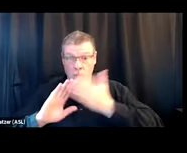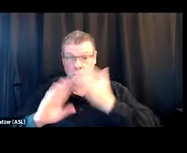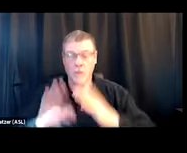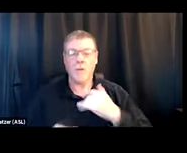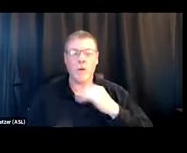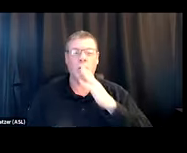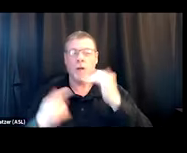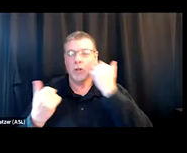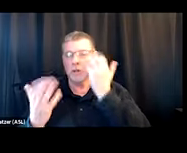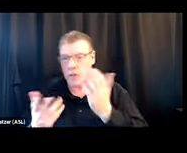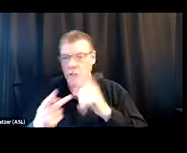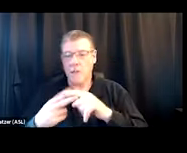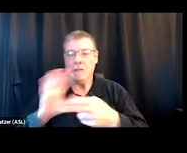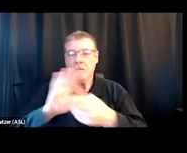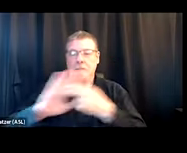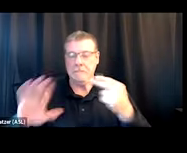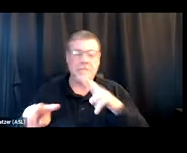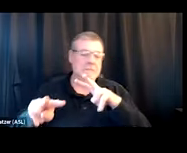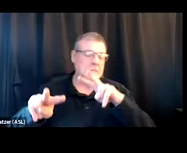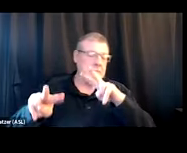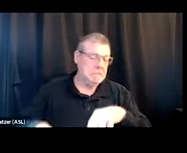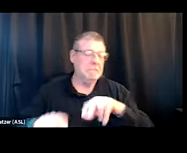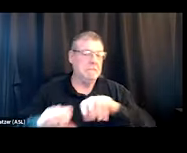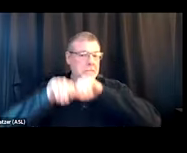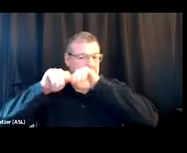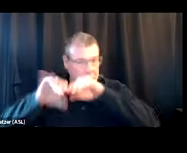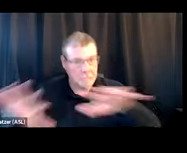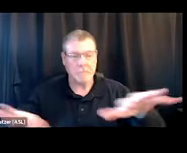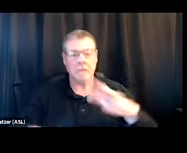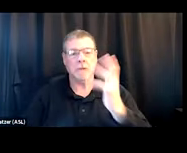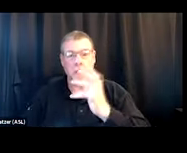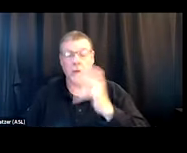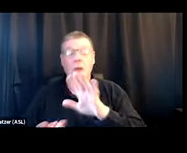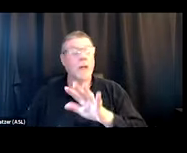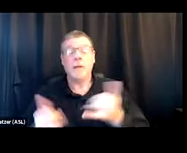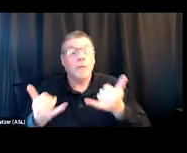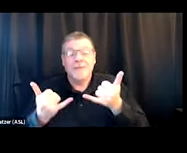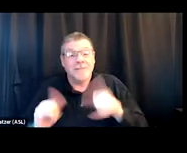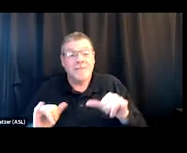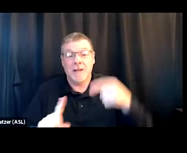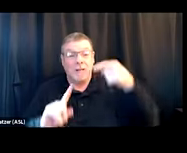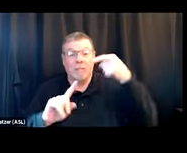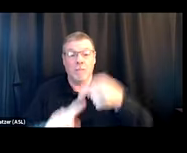we talked about that stigma and how pervasive it is. When we're still at a point where people,